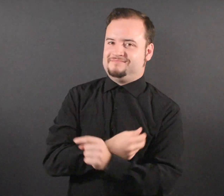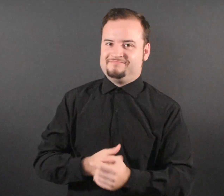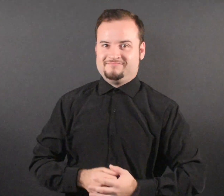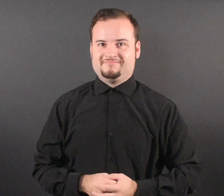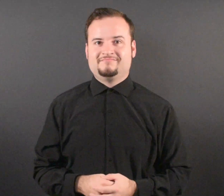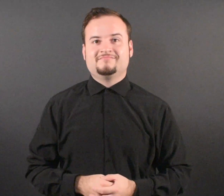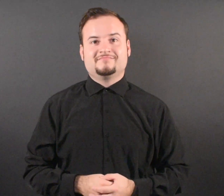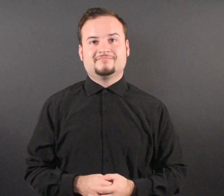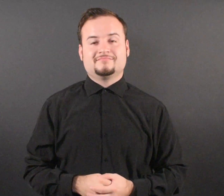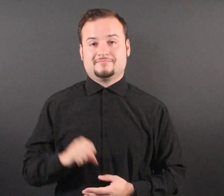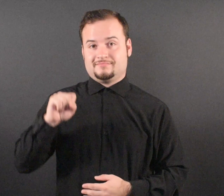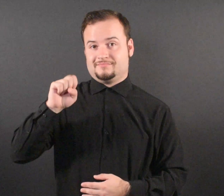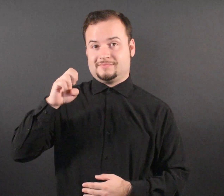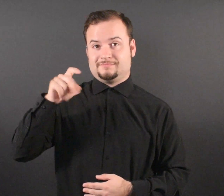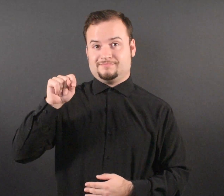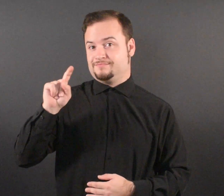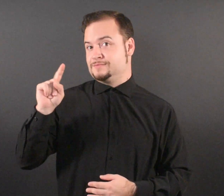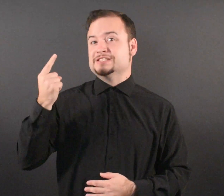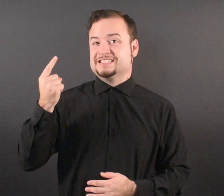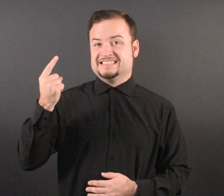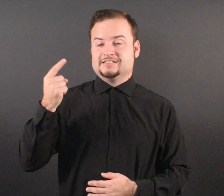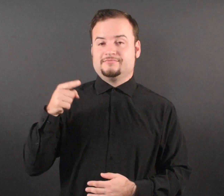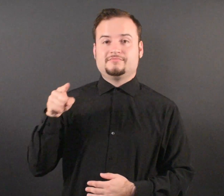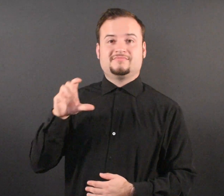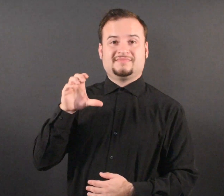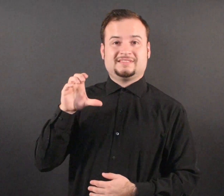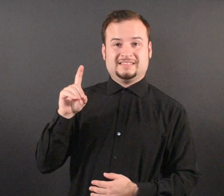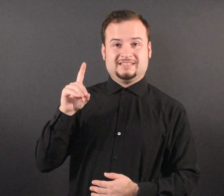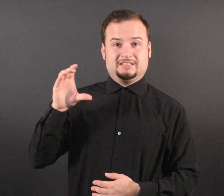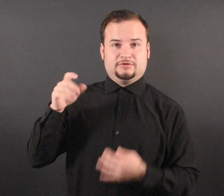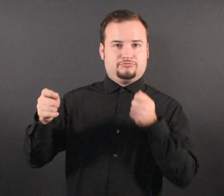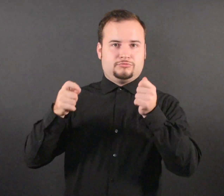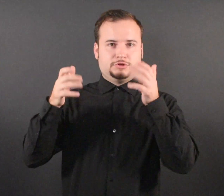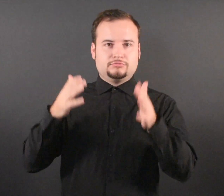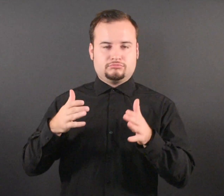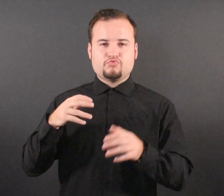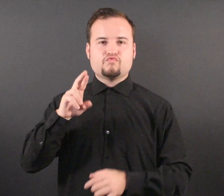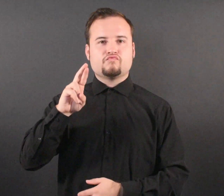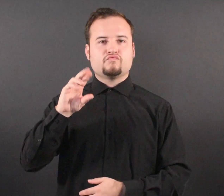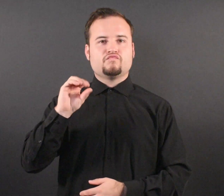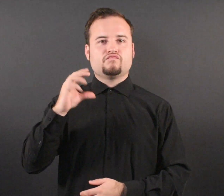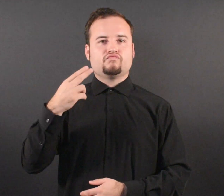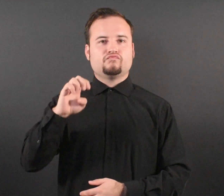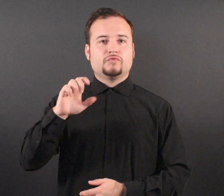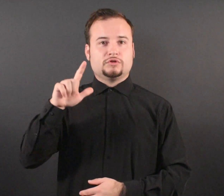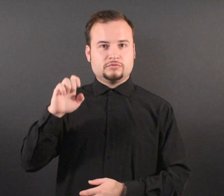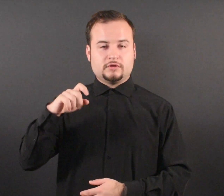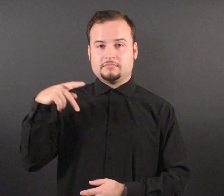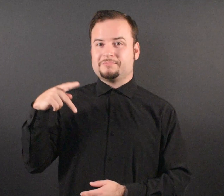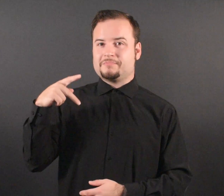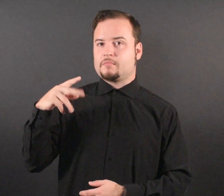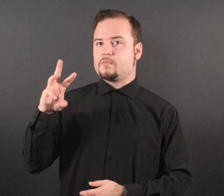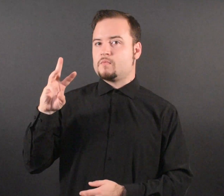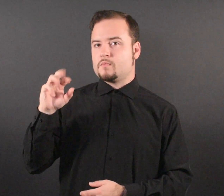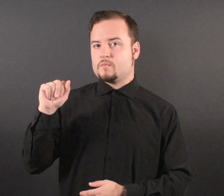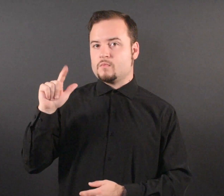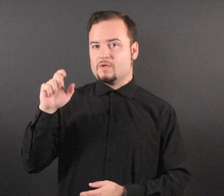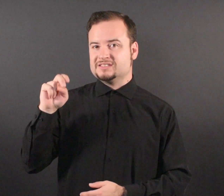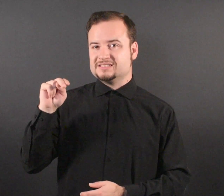On September 1st, CDC Director Rochelle P. Walensky, M.D., M.P.H.,